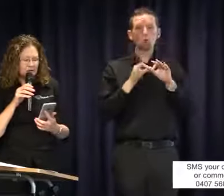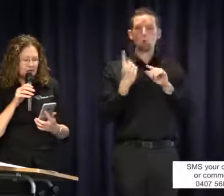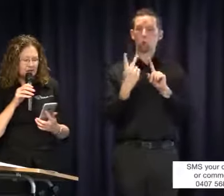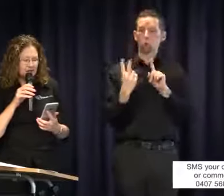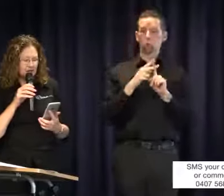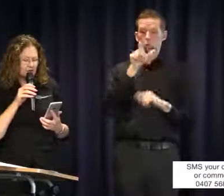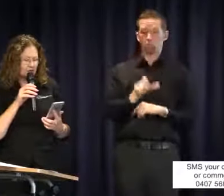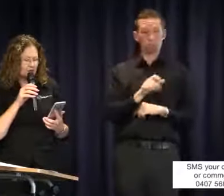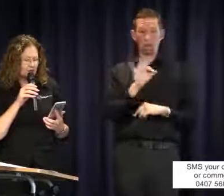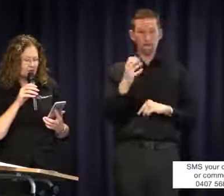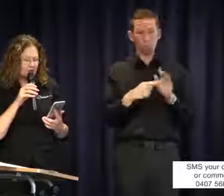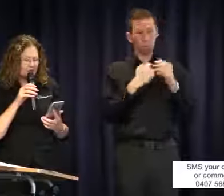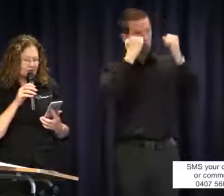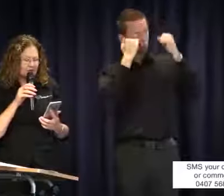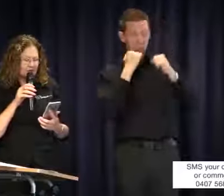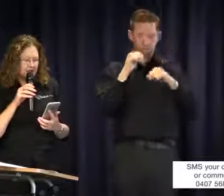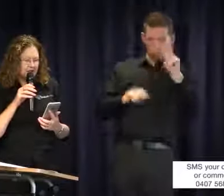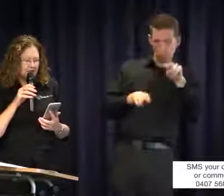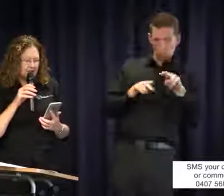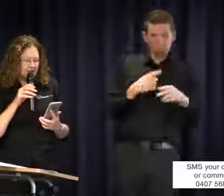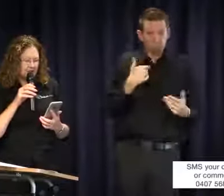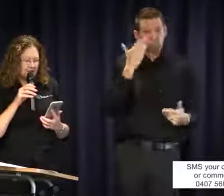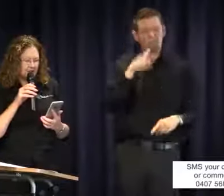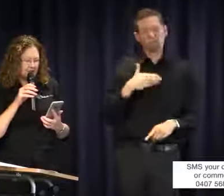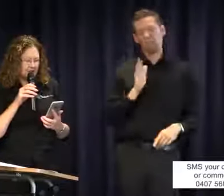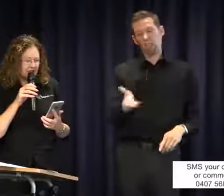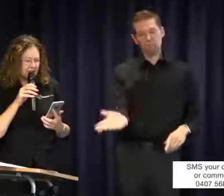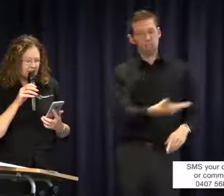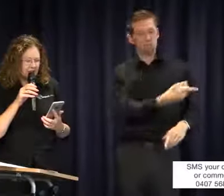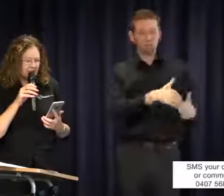prove their skills in order to be employed. By writing it on the application form it is